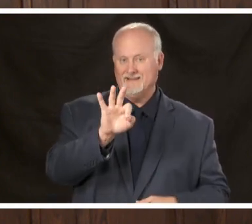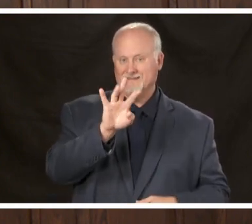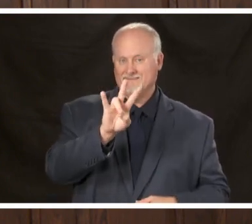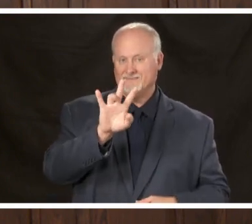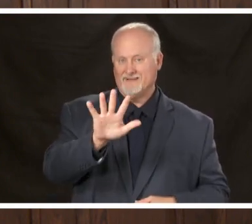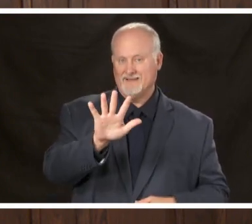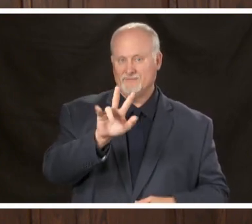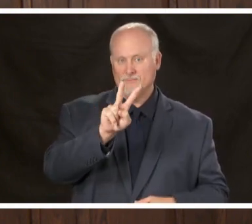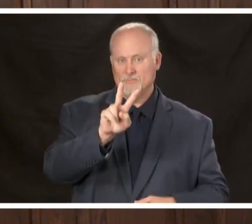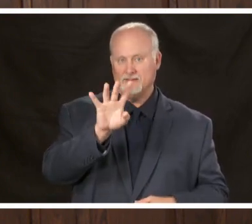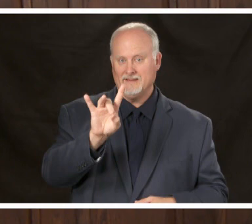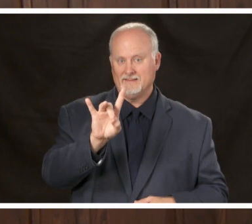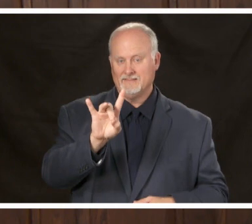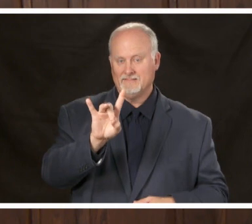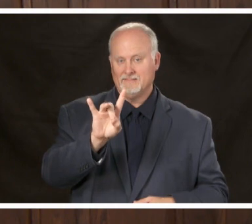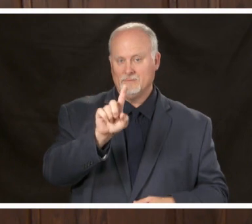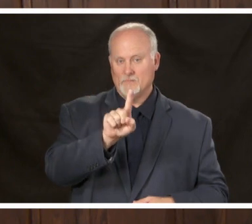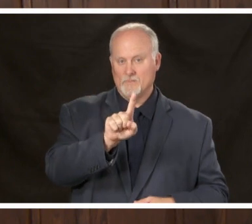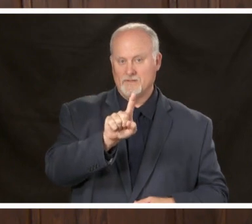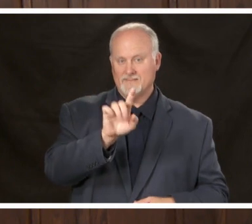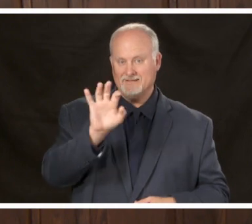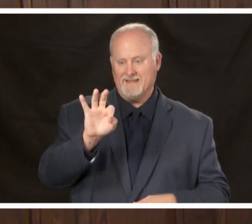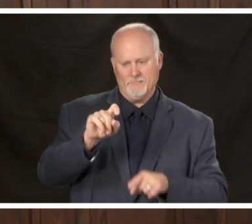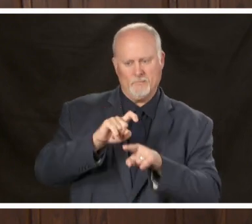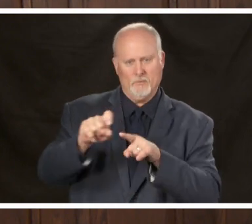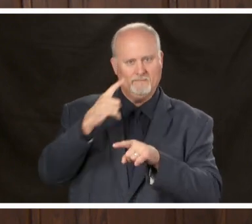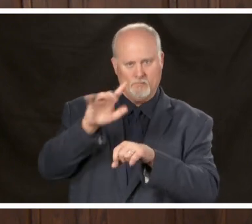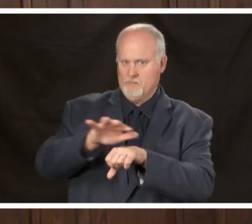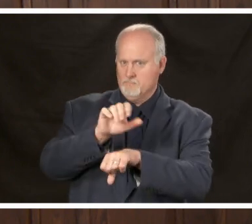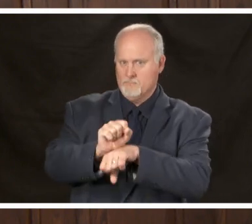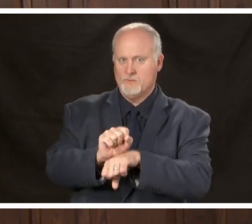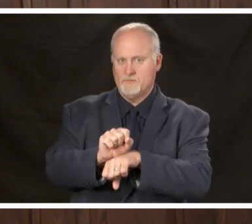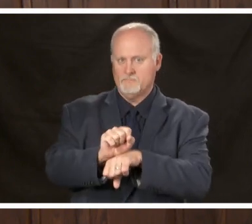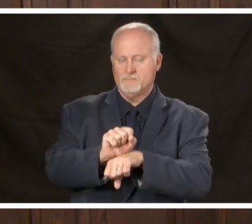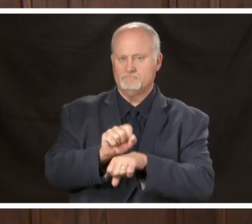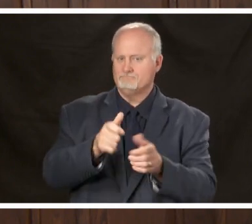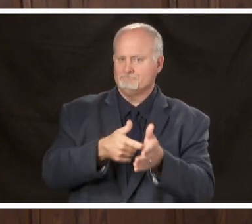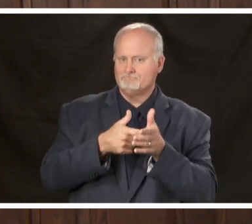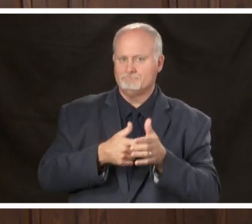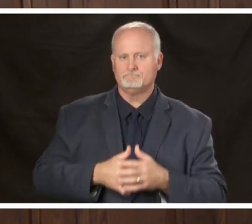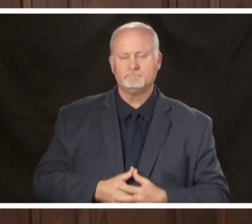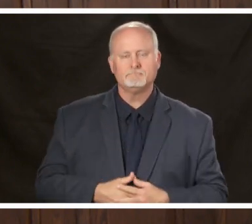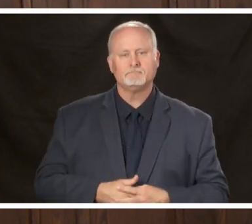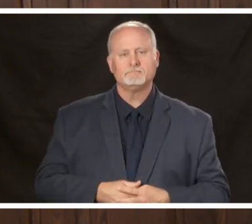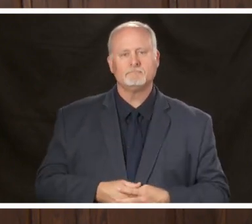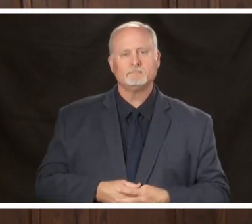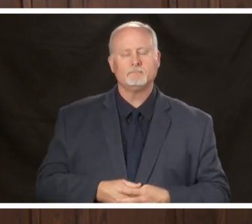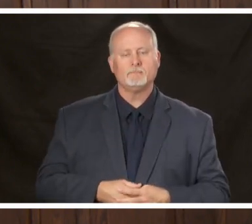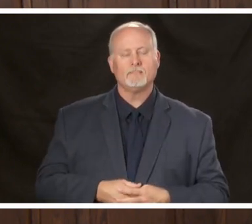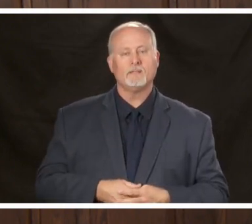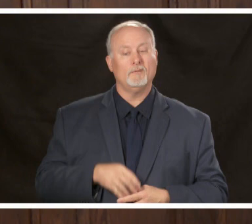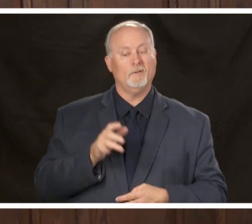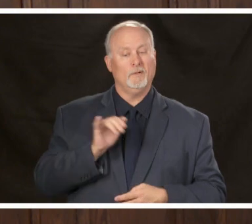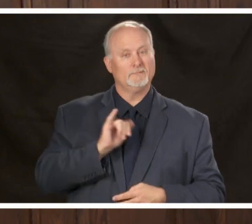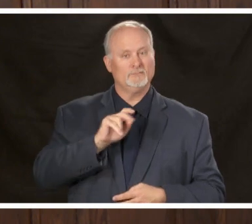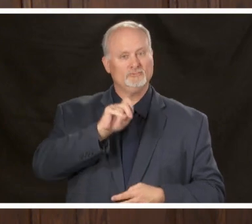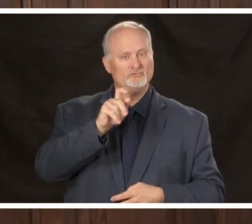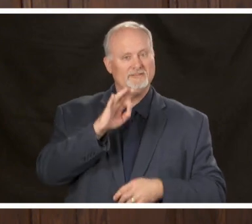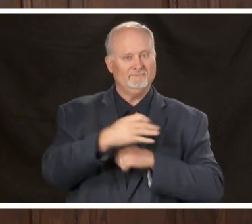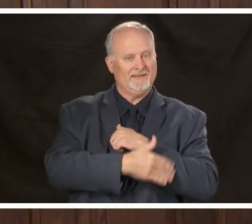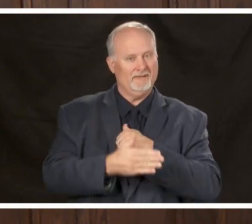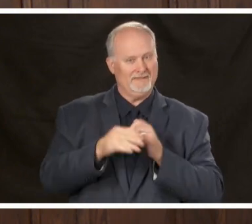eight one nine additionally the Jefferson County Department of Health is